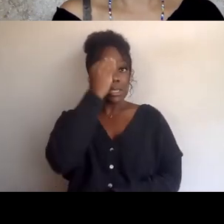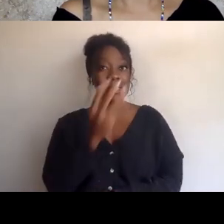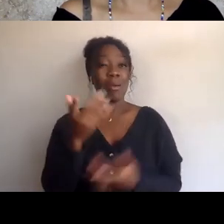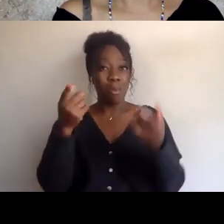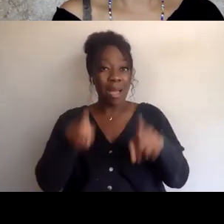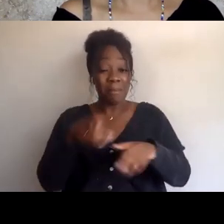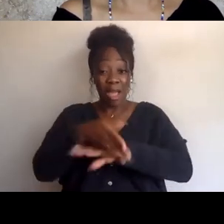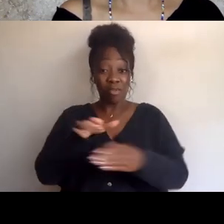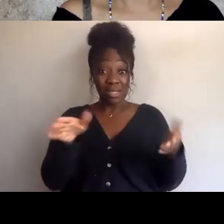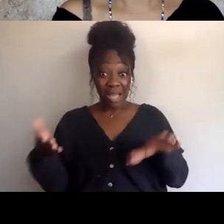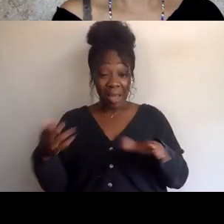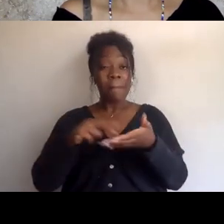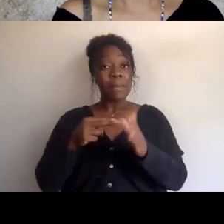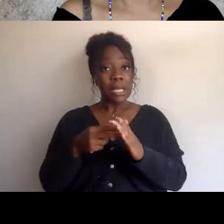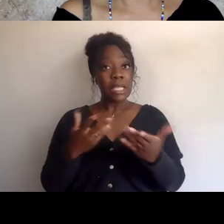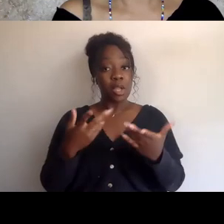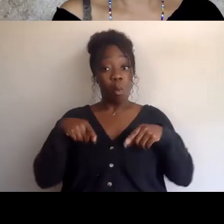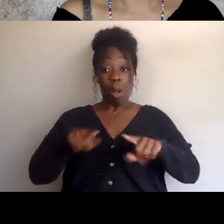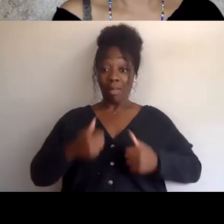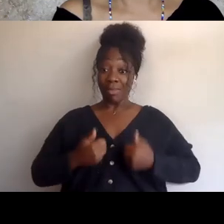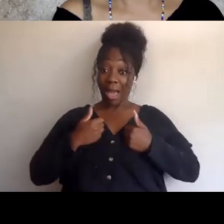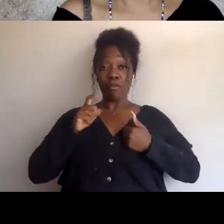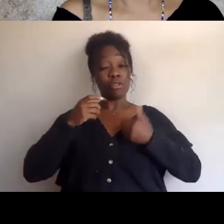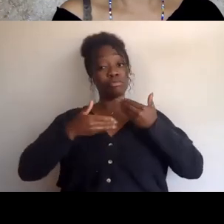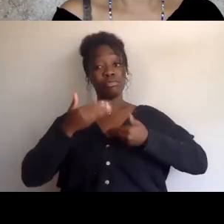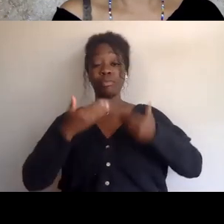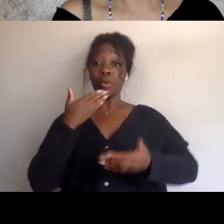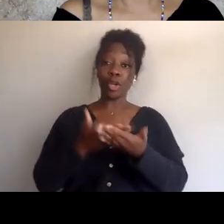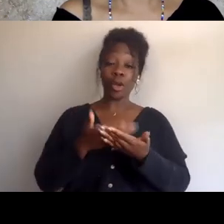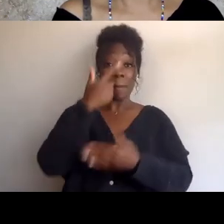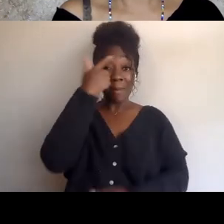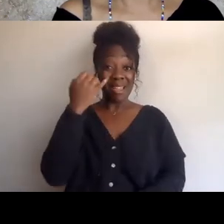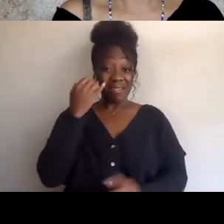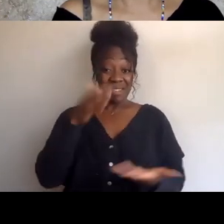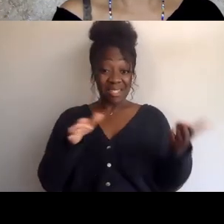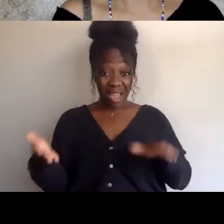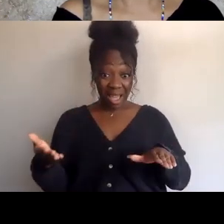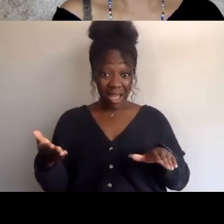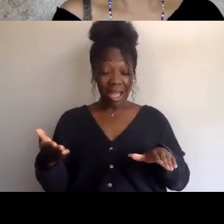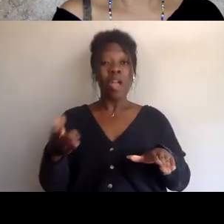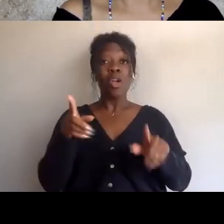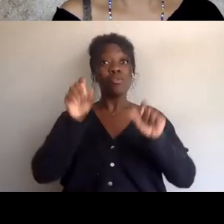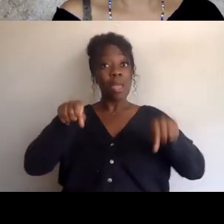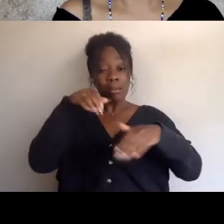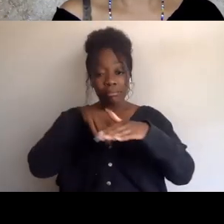to live a good life, so that after death, you'll be able to enjoy the rewards of heaven. The same is true for Judaism,